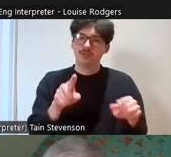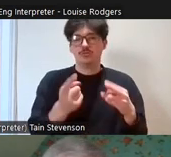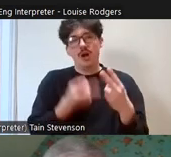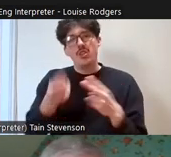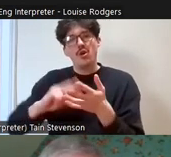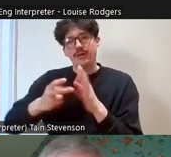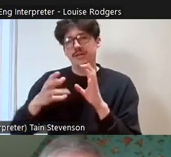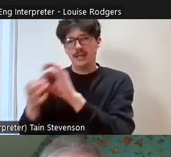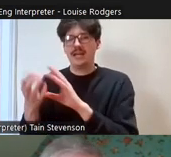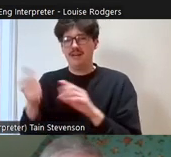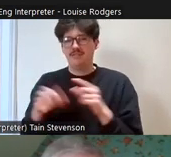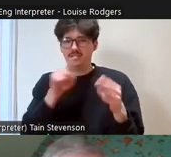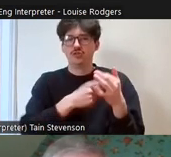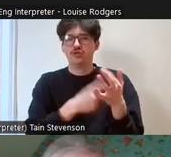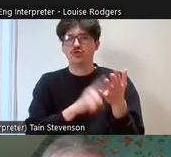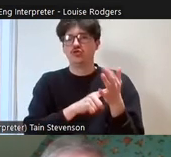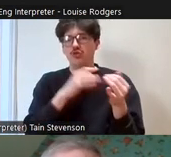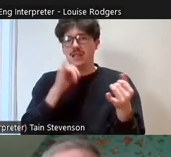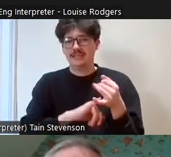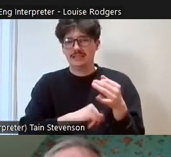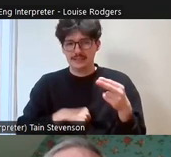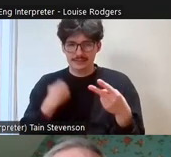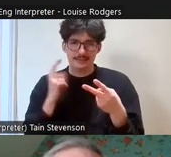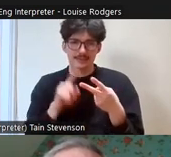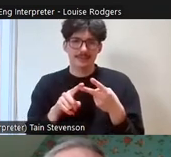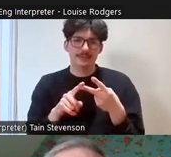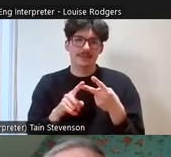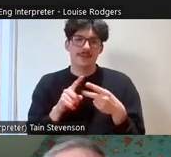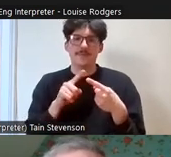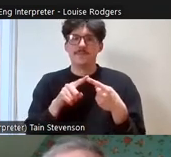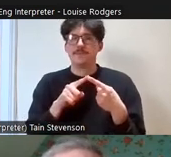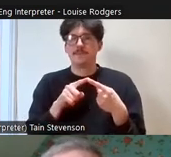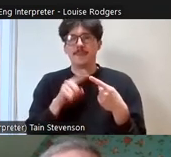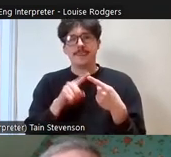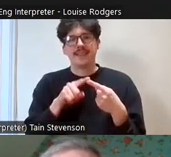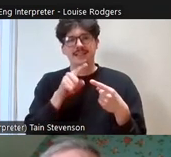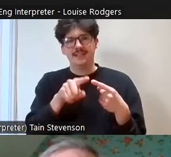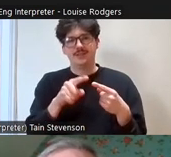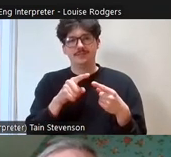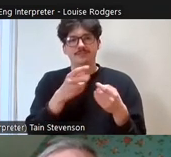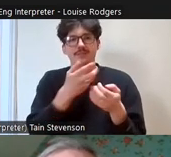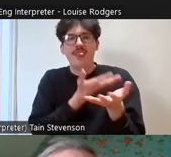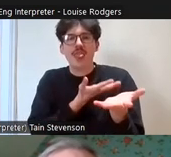you've got people like Trellis, who are a therapeutic horticulture umbrella group,